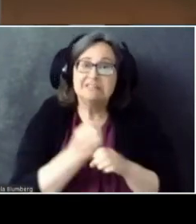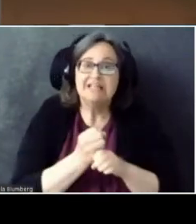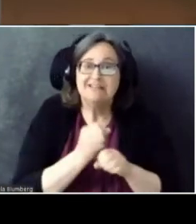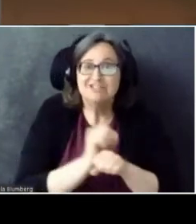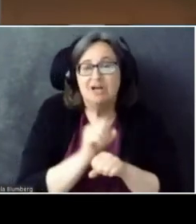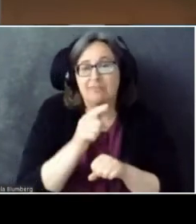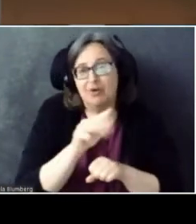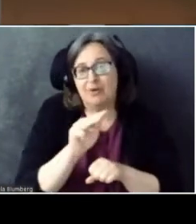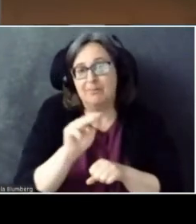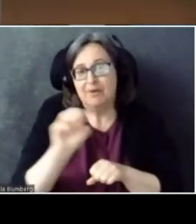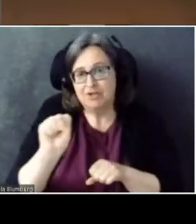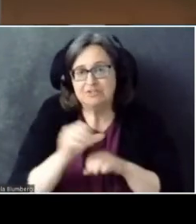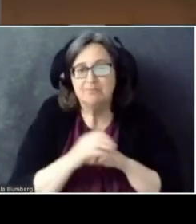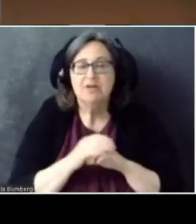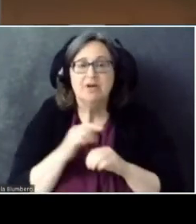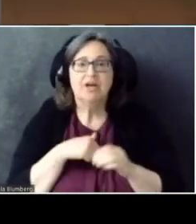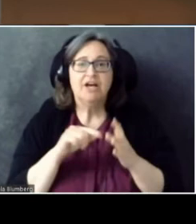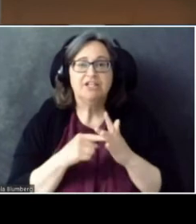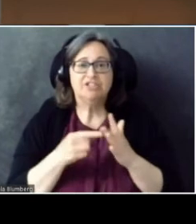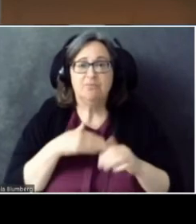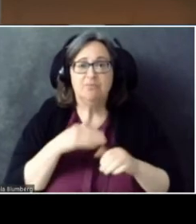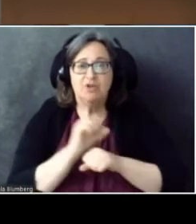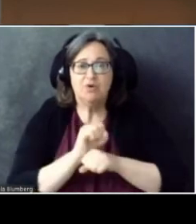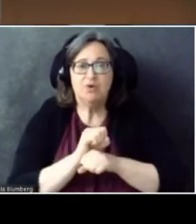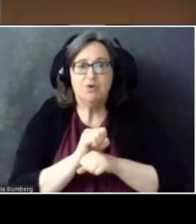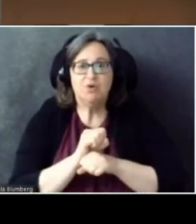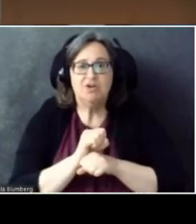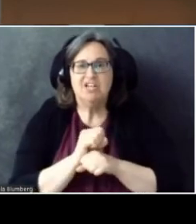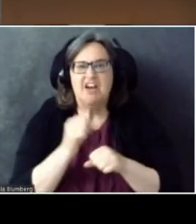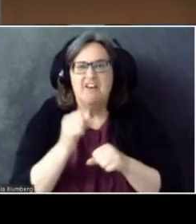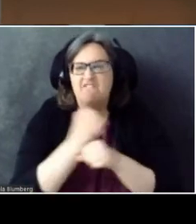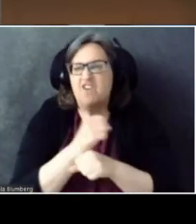I started my career fighting hackers, working on Windows.